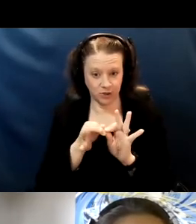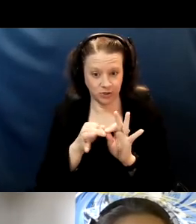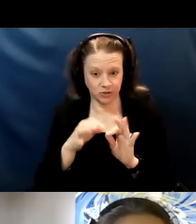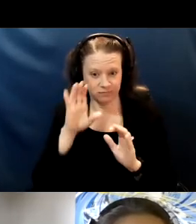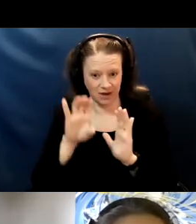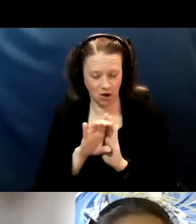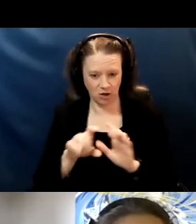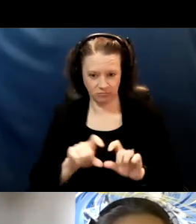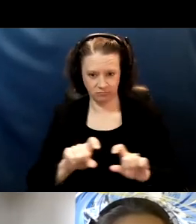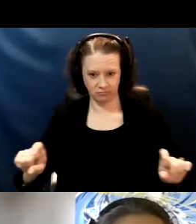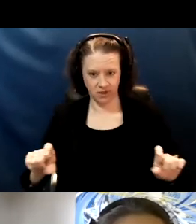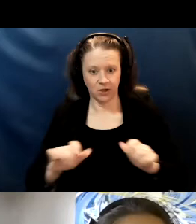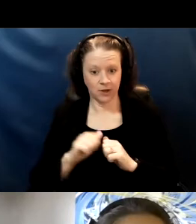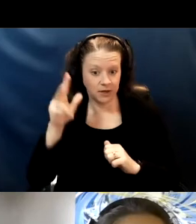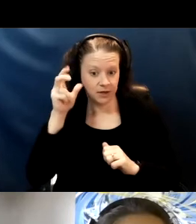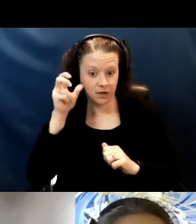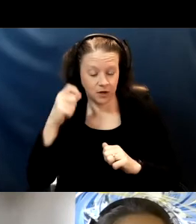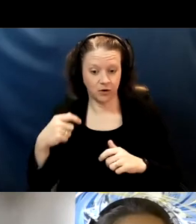so you can hear Spanish from Latisha.